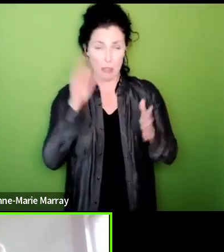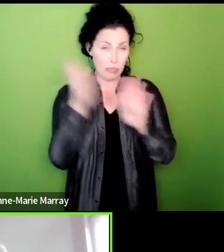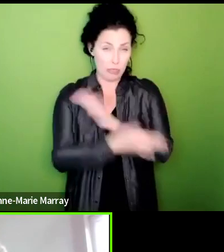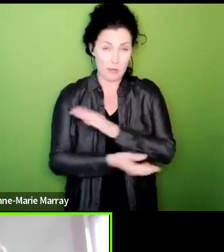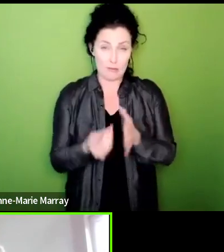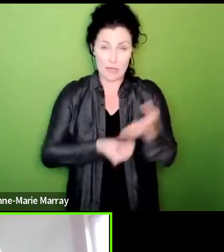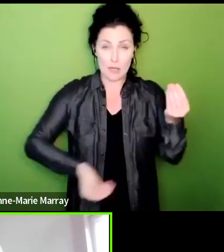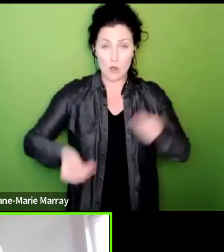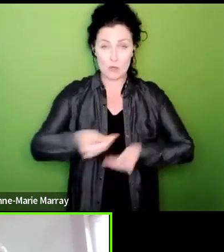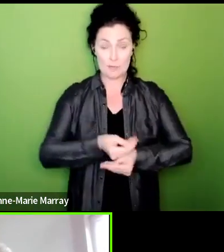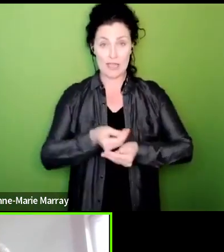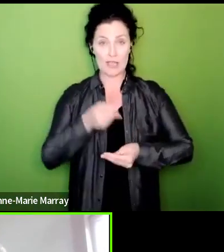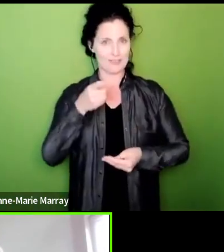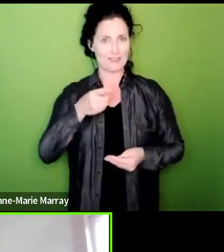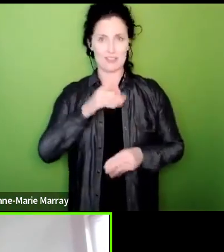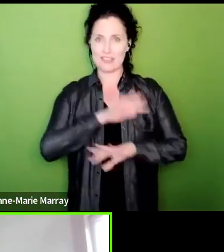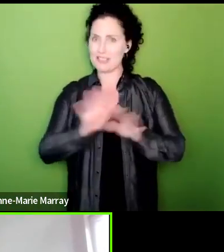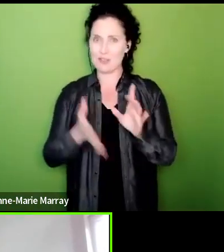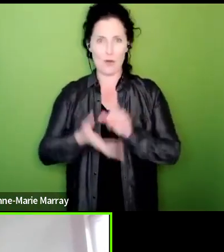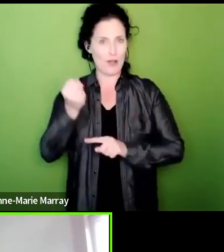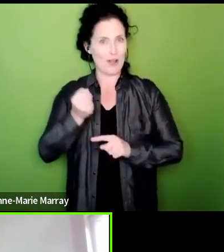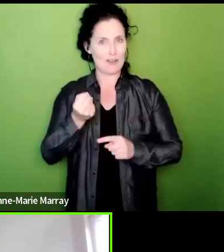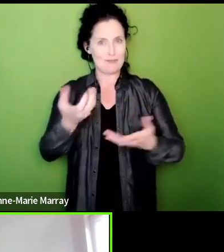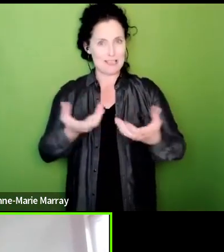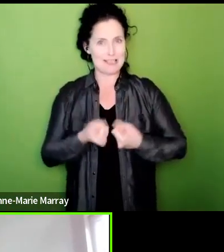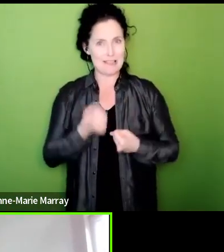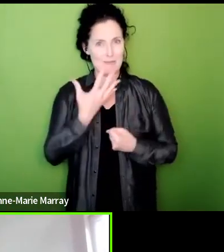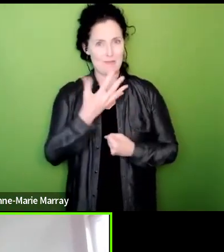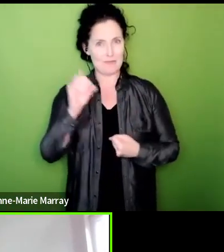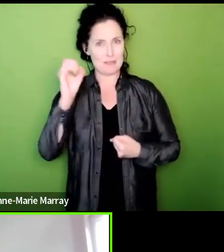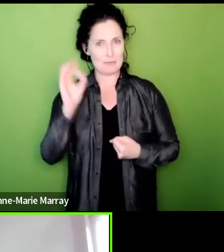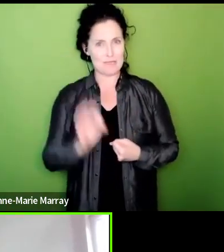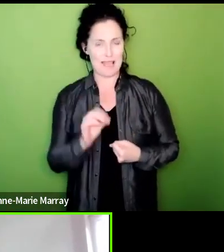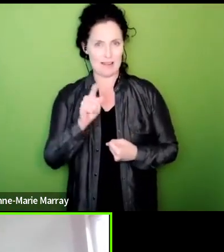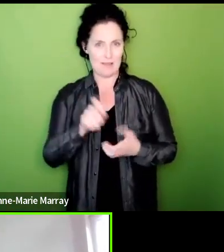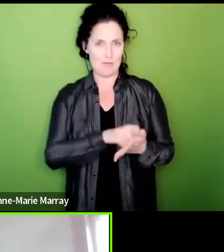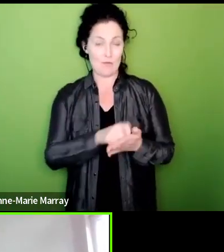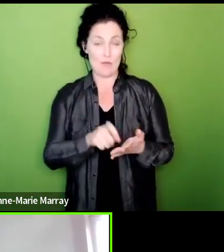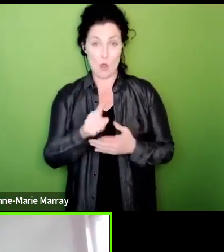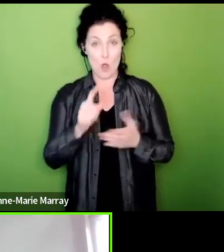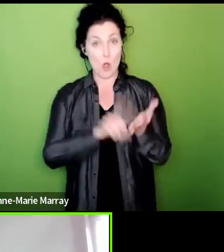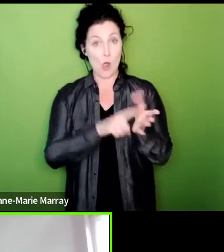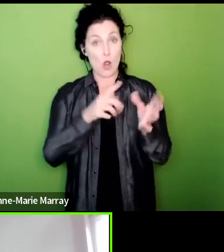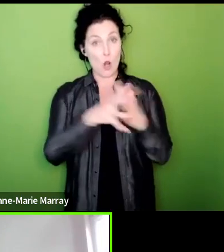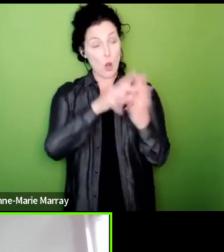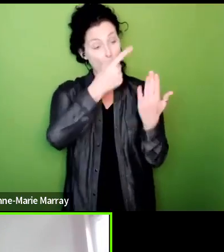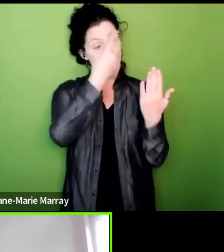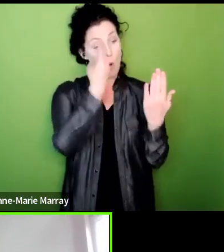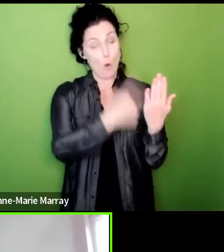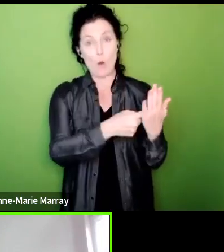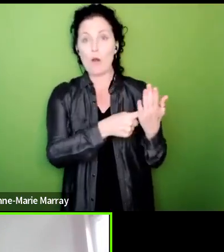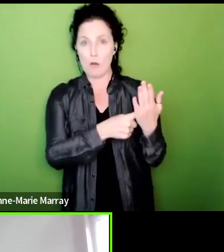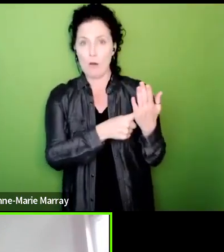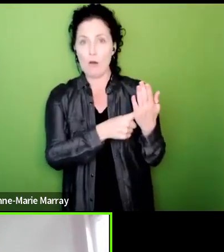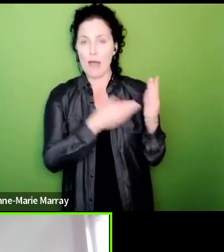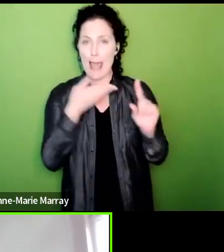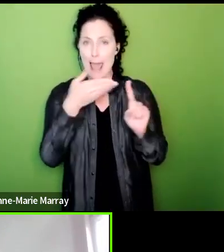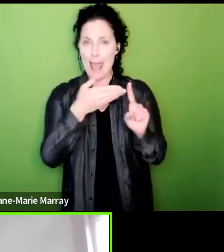she did not get 50% of the vote the law is done to design to make it as hard as possible not only by